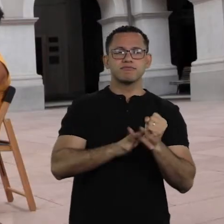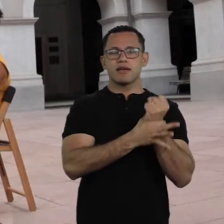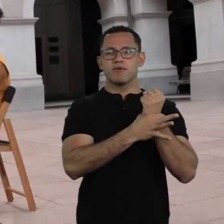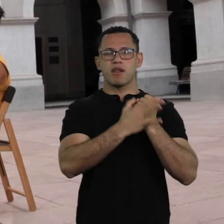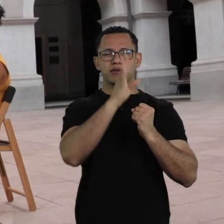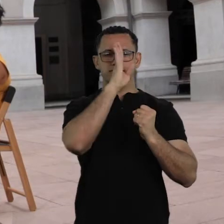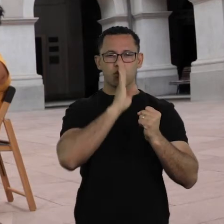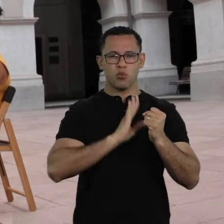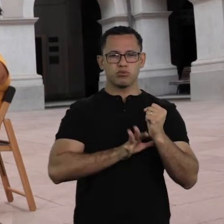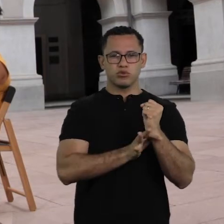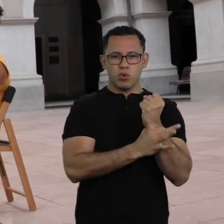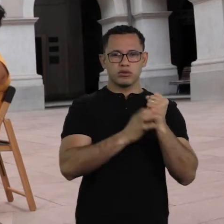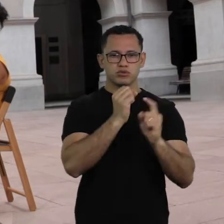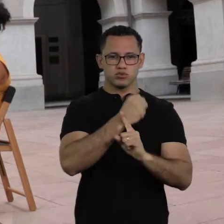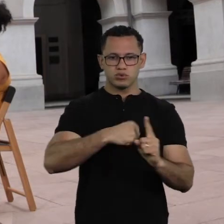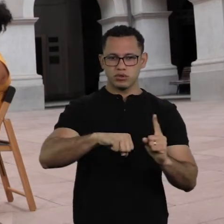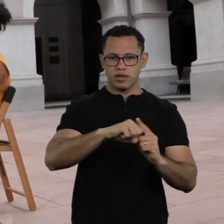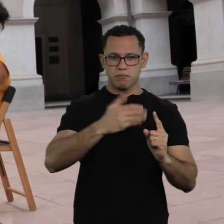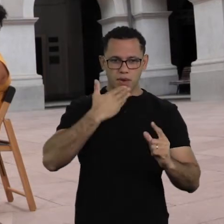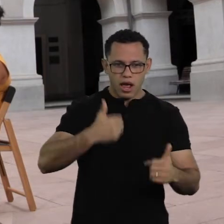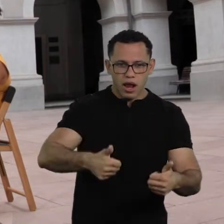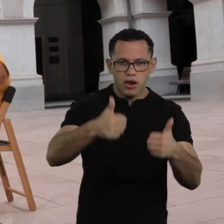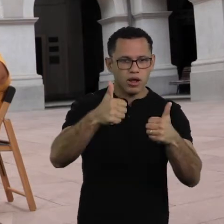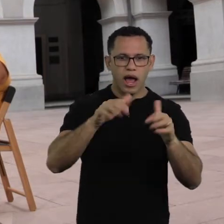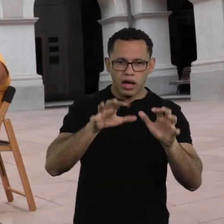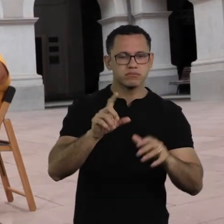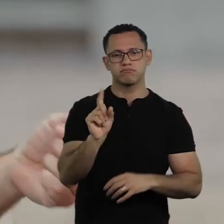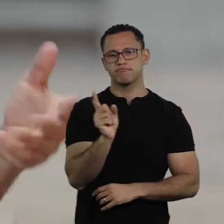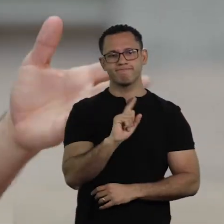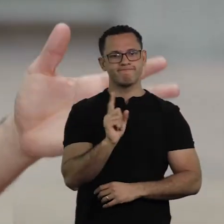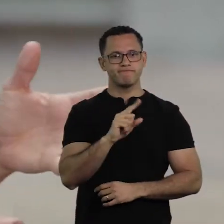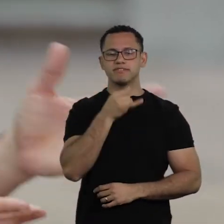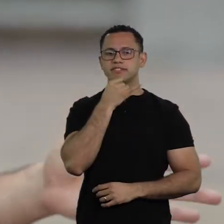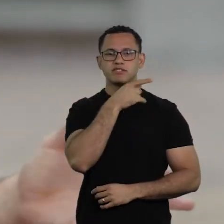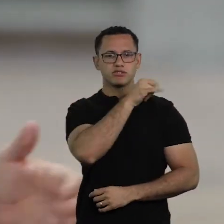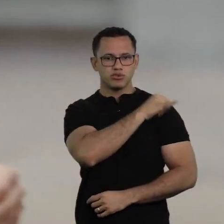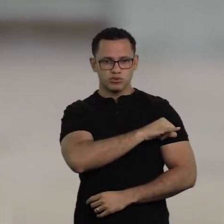it's on the contrary, police officers are killing in favelas, specially in Rio de Janeiro,